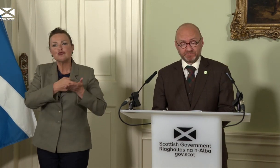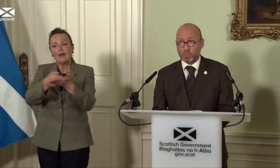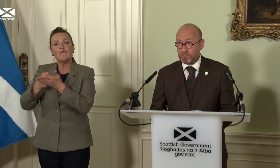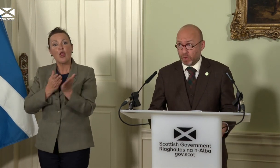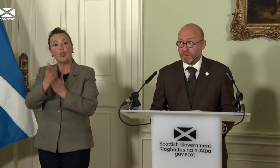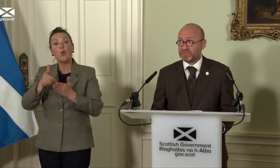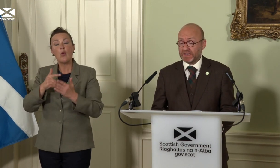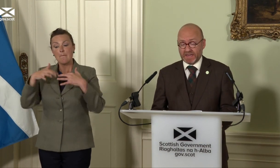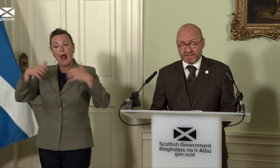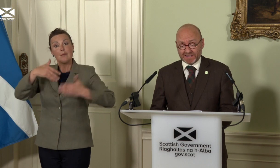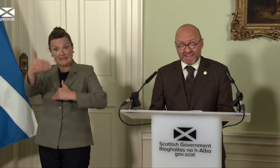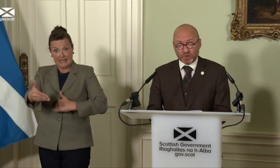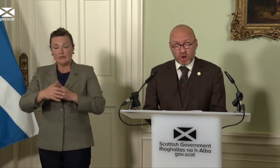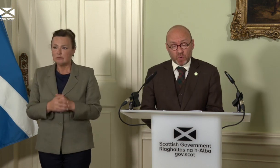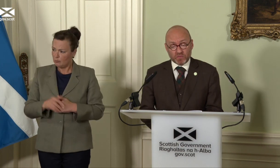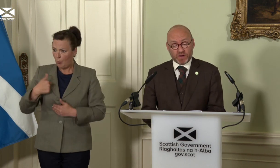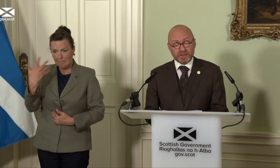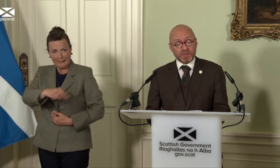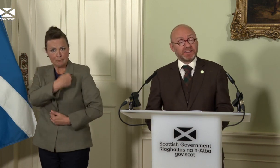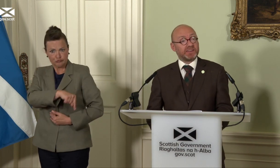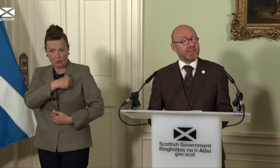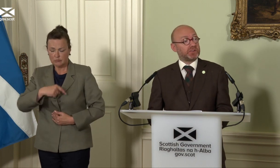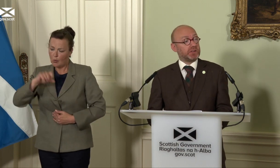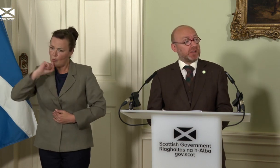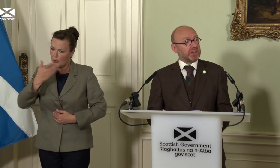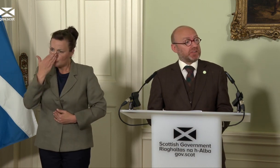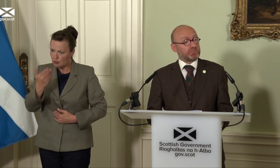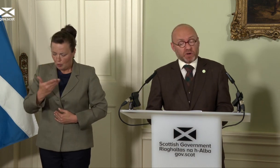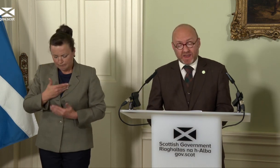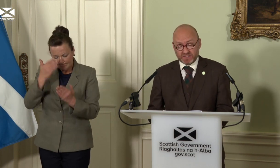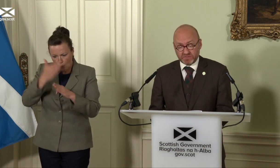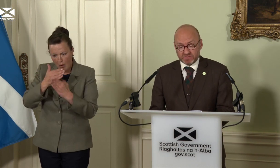We promised to lay the groundwork for an independent nation that is progressive,